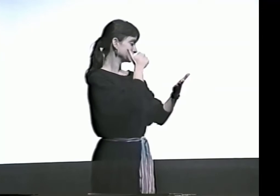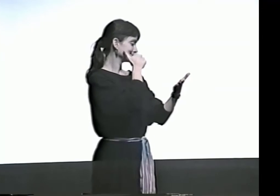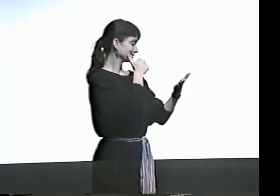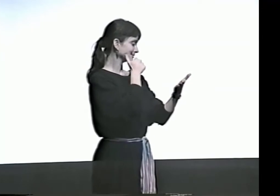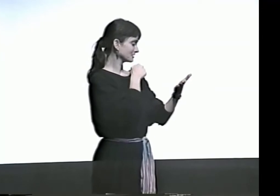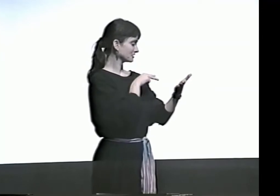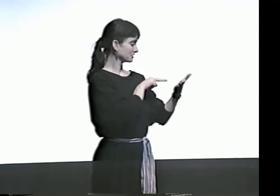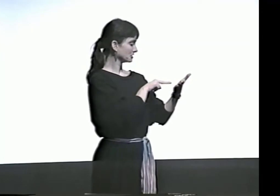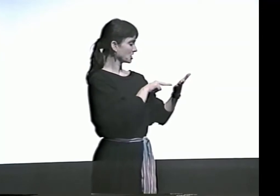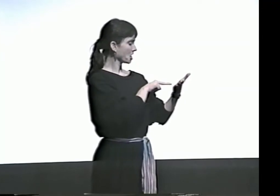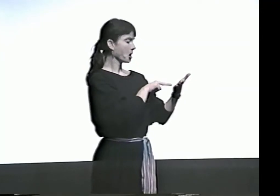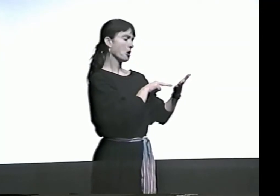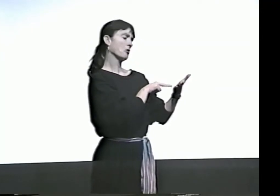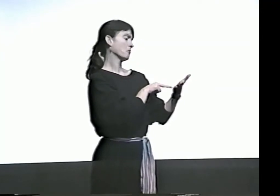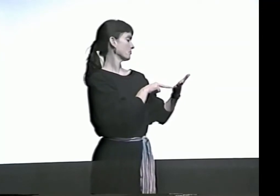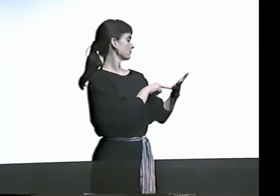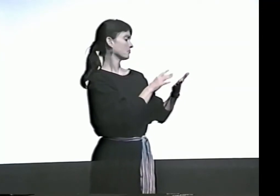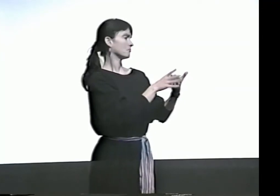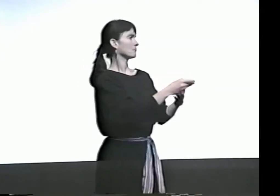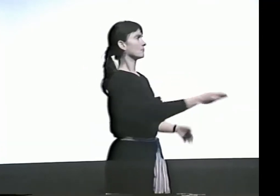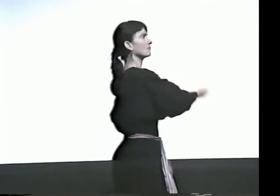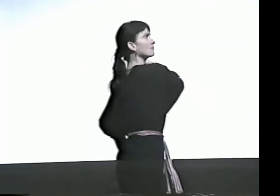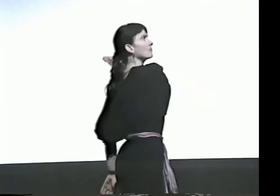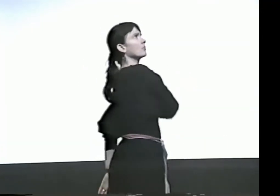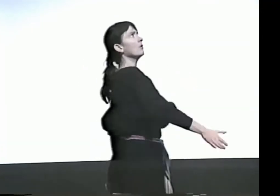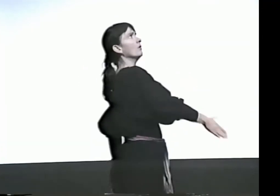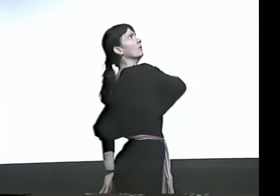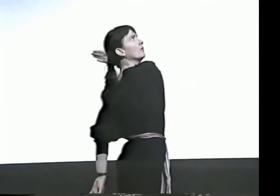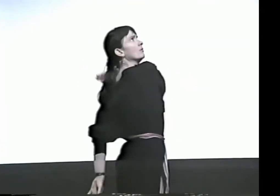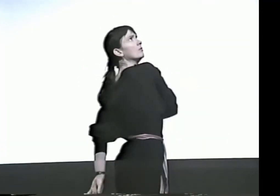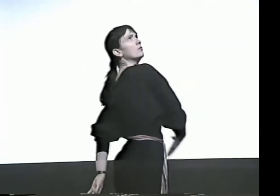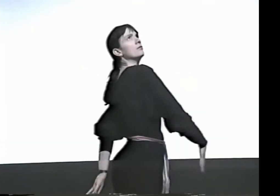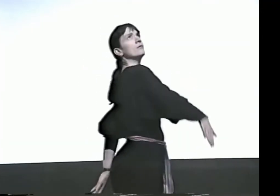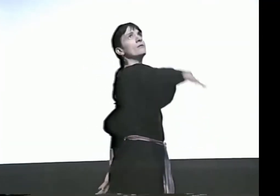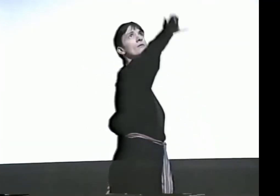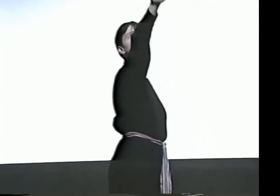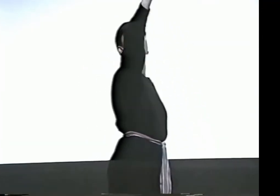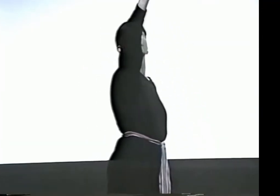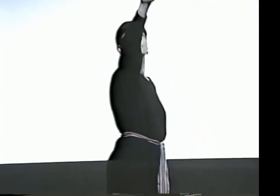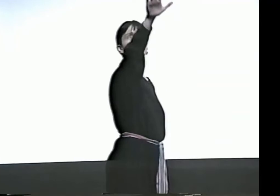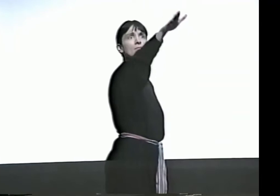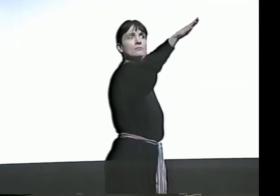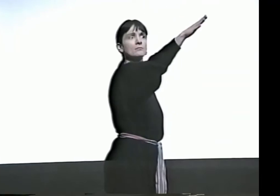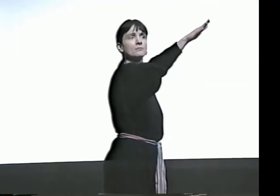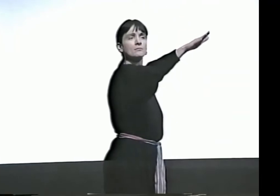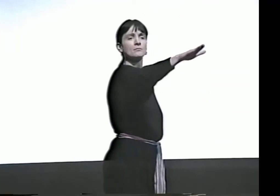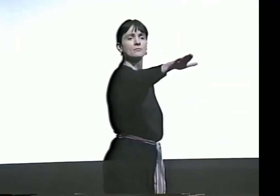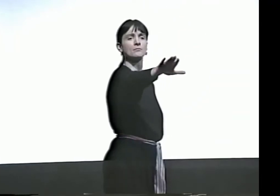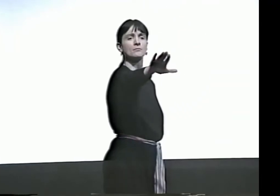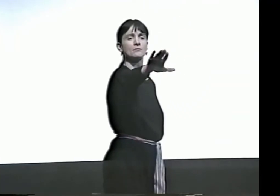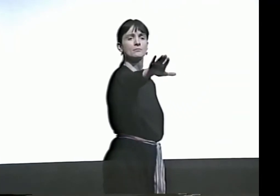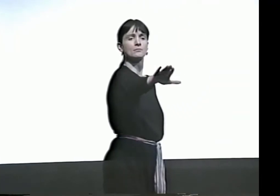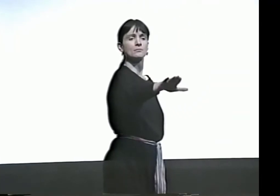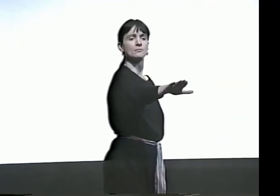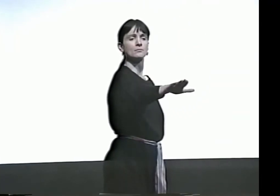A CUTE, LITTLE GIRL. NO. I HAVEN'T. PAPER FLIES THROUGH THE AIR